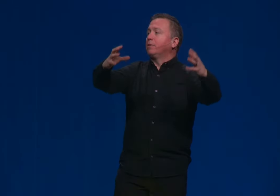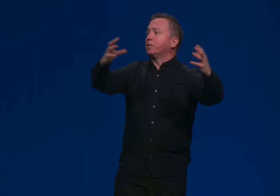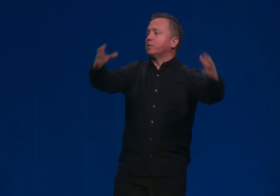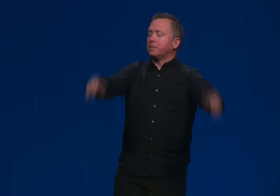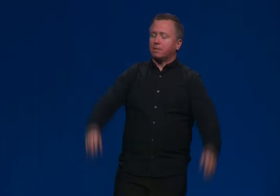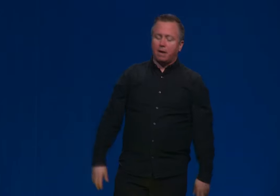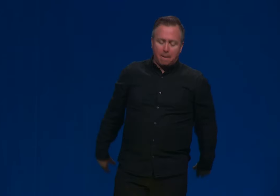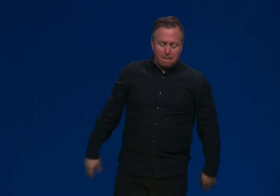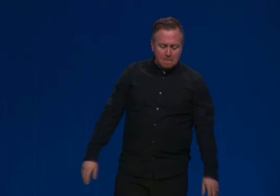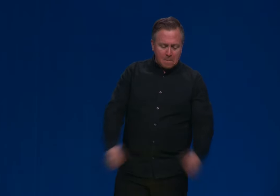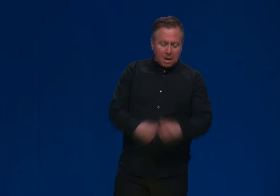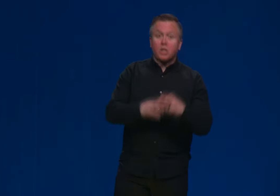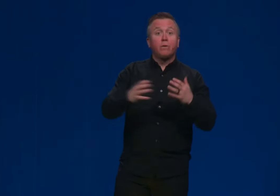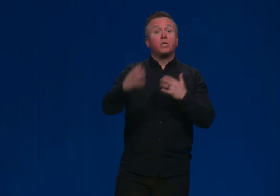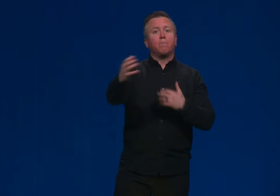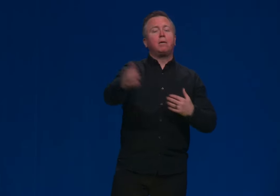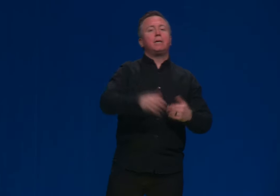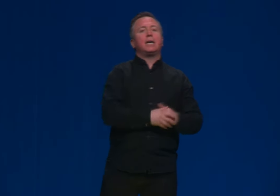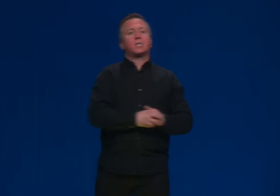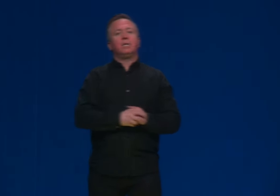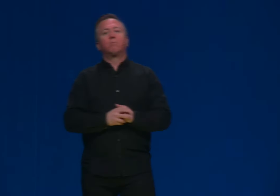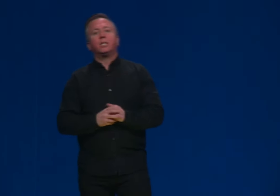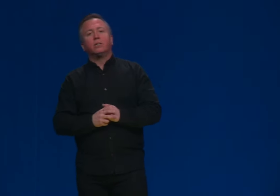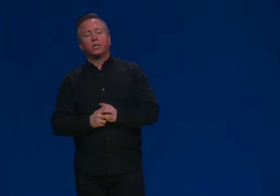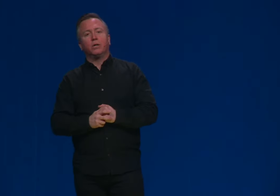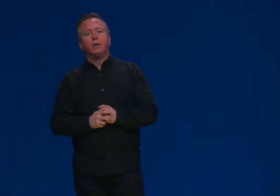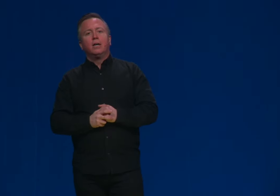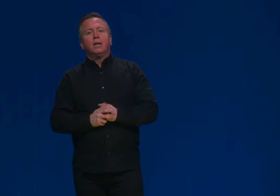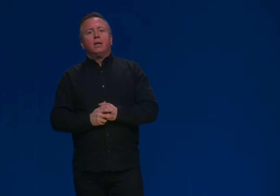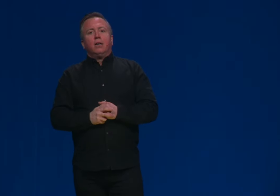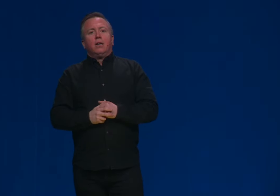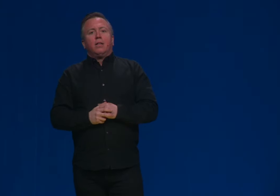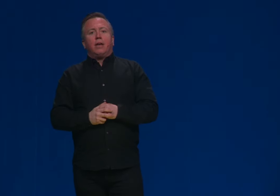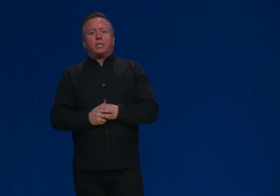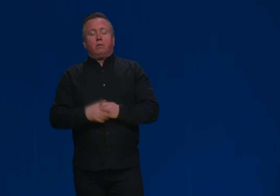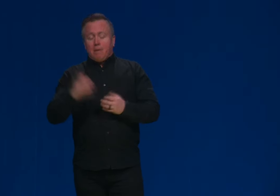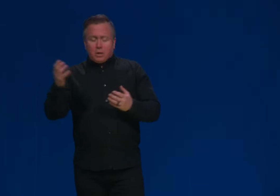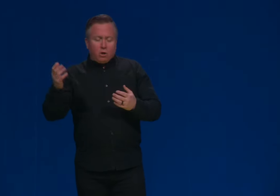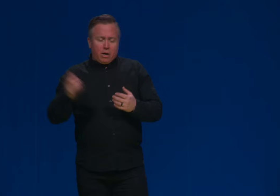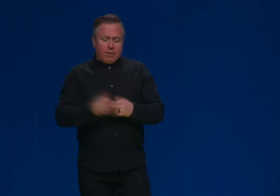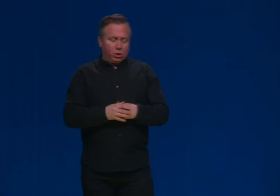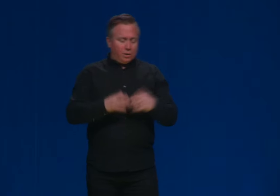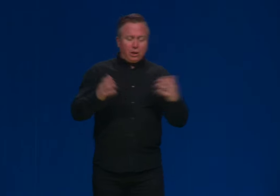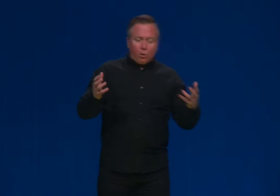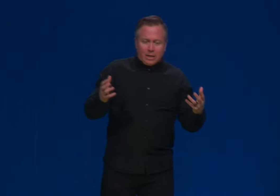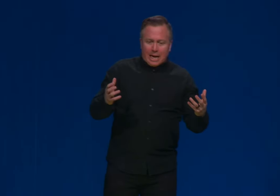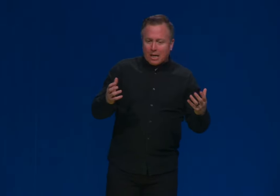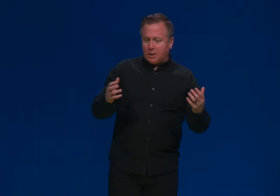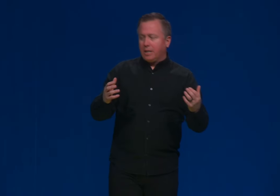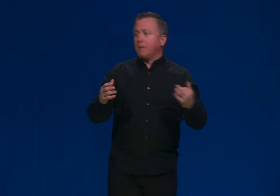There is a of a series on PBS a number of years ago that you maybe saw. It was called A Glorious Accident.